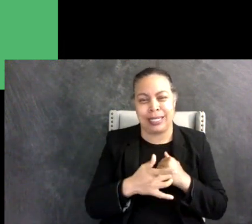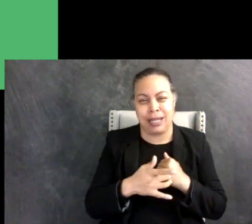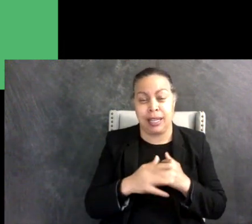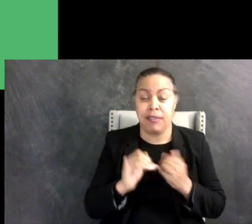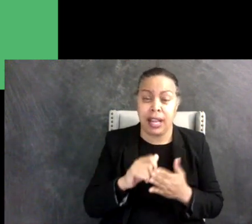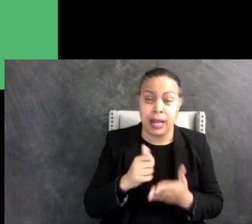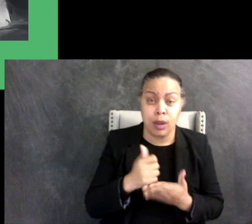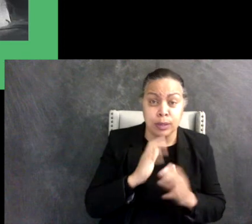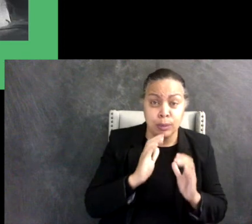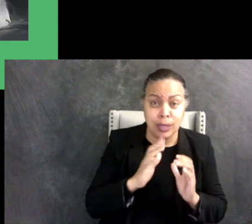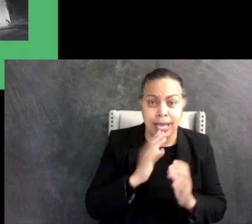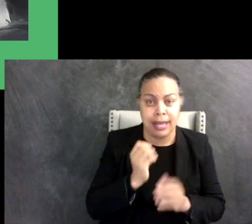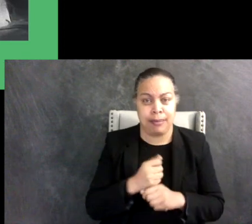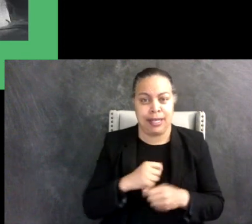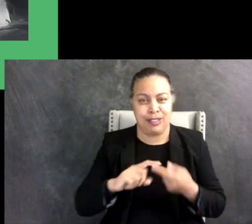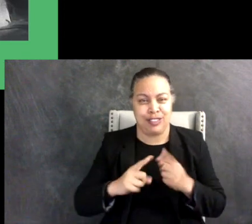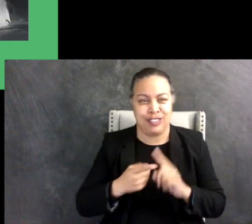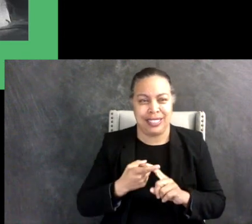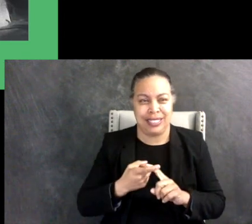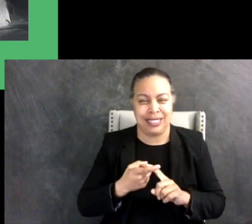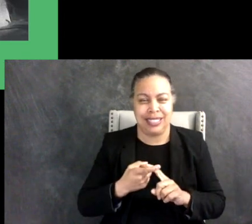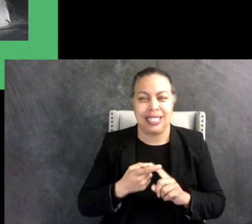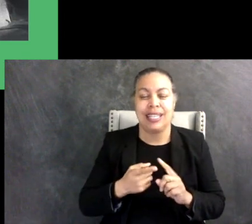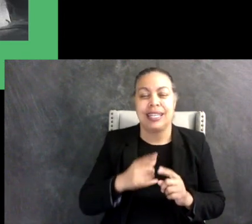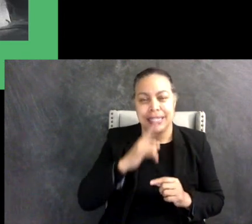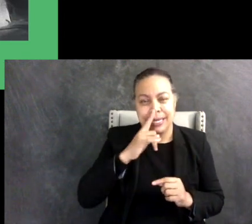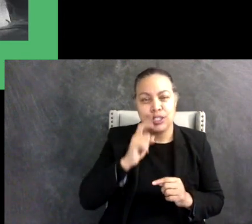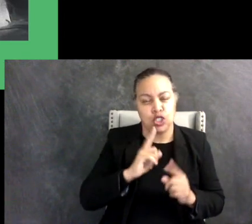friends. Parents with kids should talk about internet safety and try and make sure that